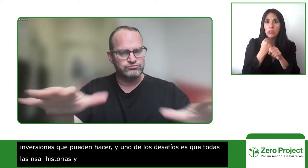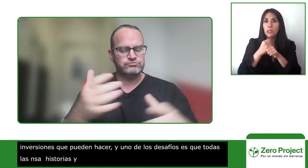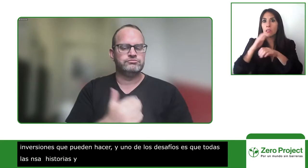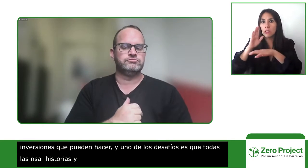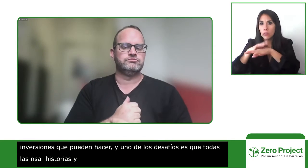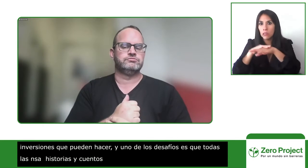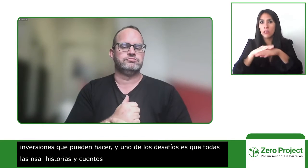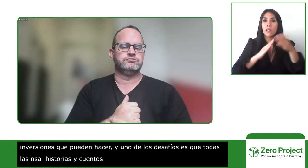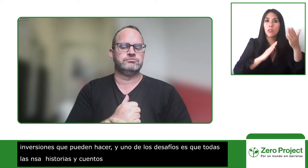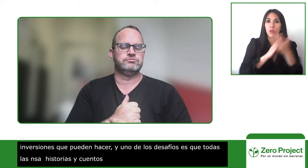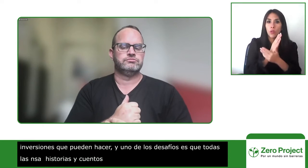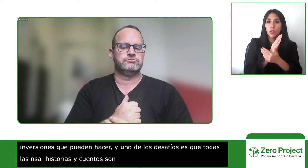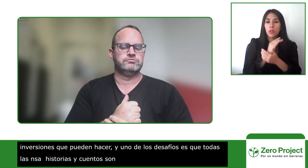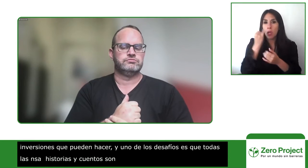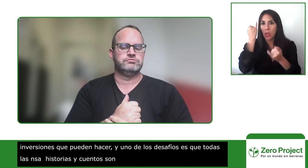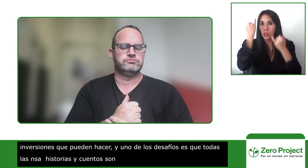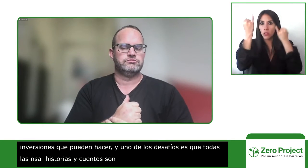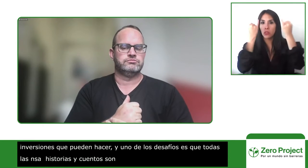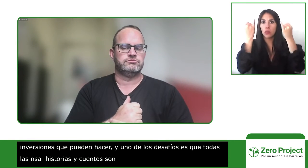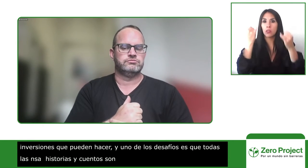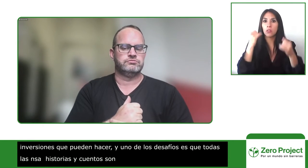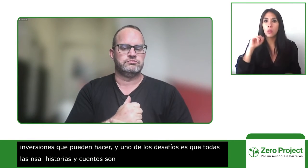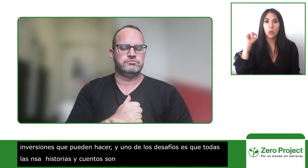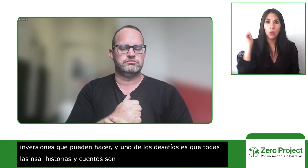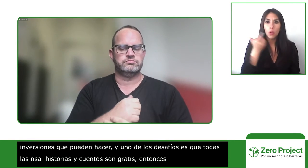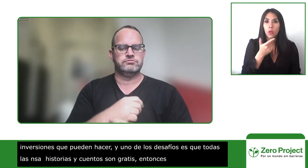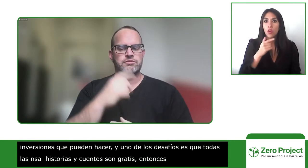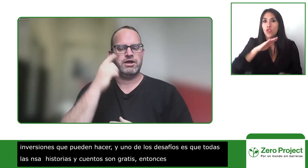just has to be committed to investing in not only the creation of